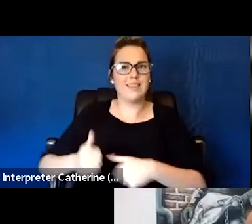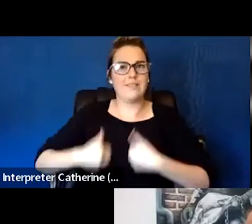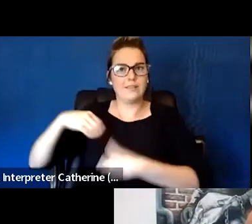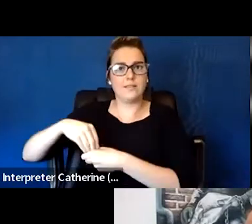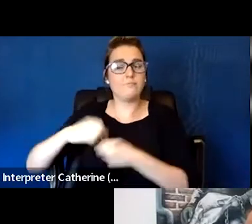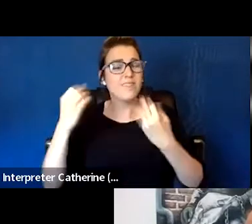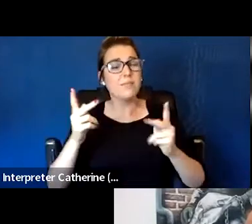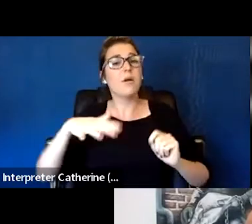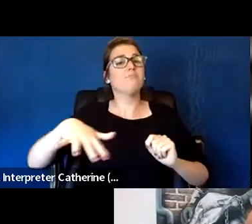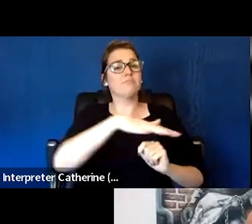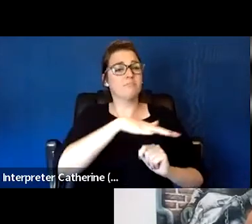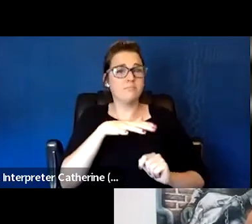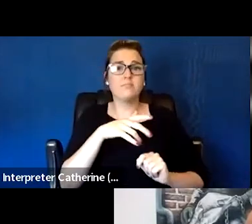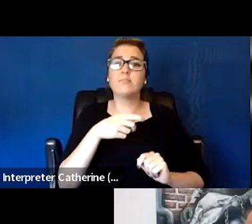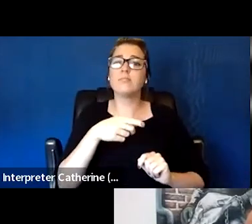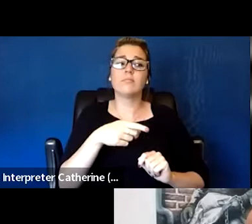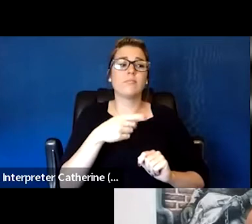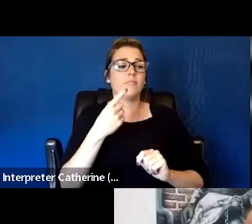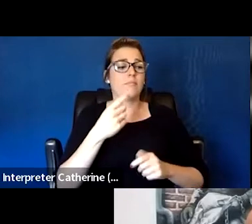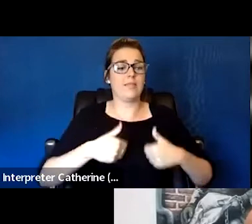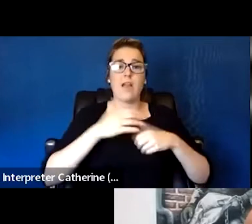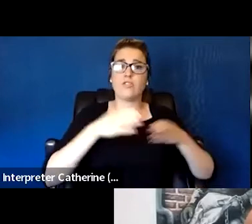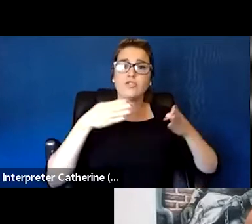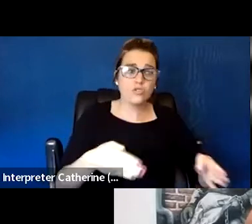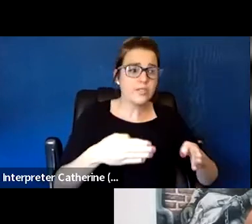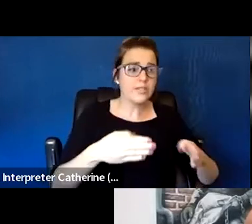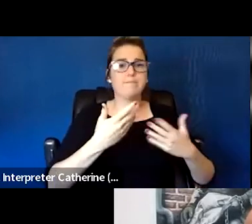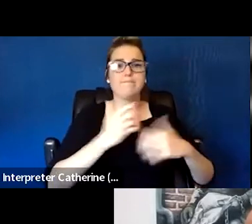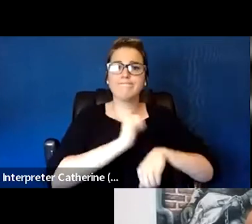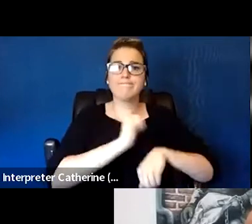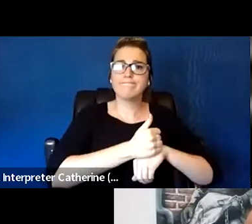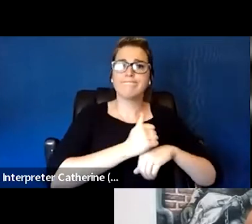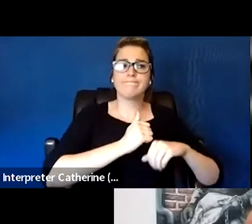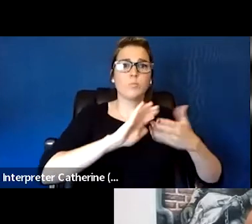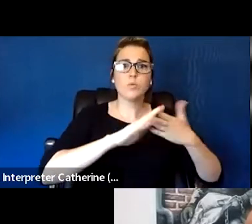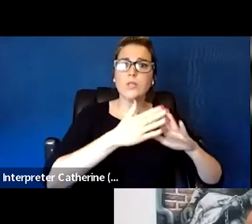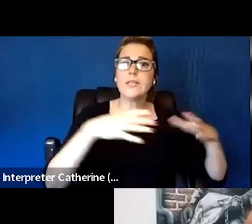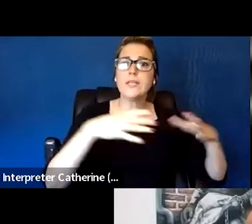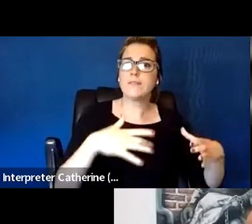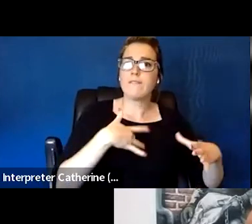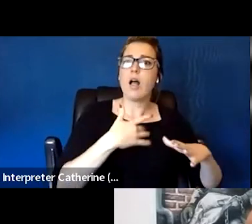who have had a community out on the streets together and coming into a unit by themselves can feel isolating